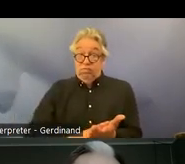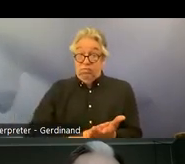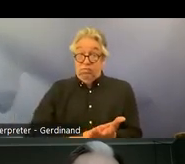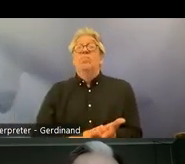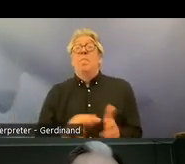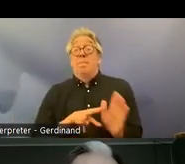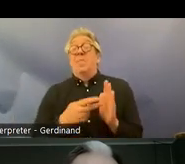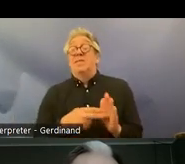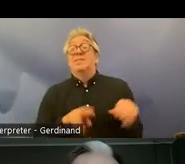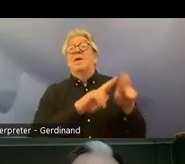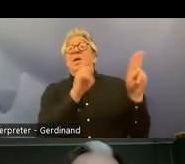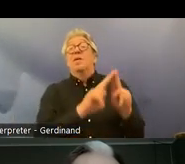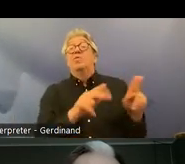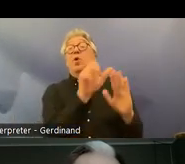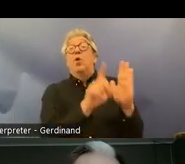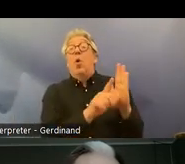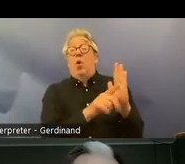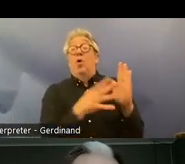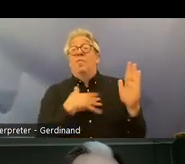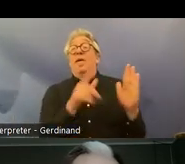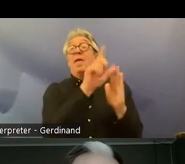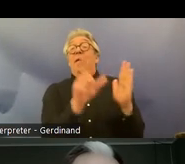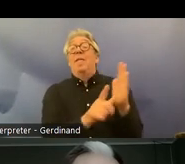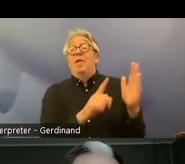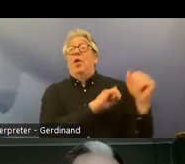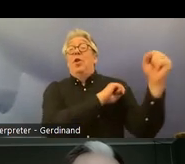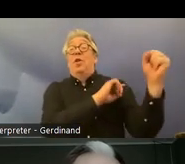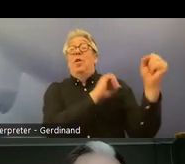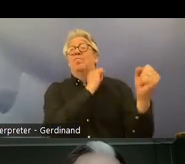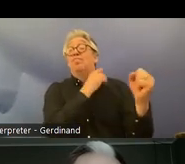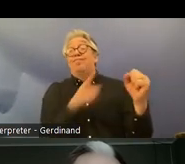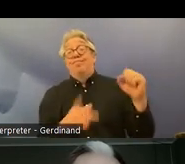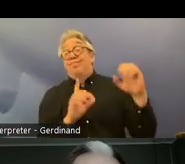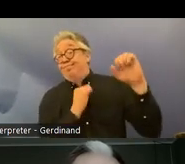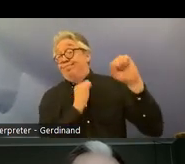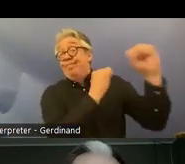crpd uh which has been ratified by all Nordic countries and therefore it is